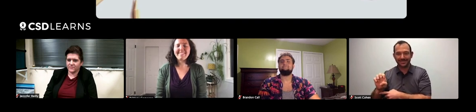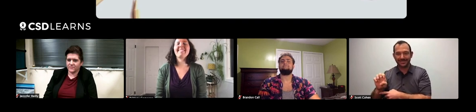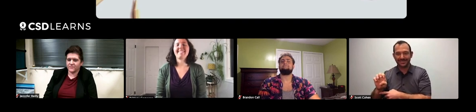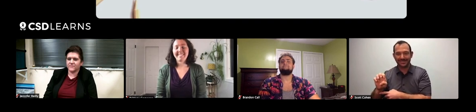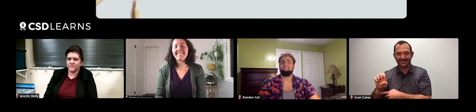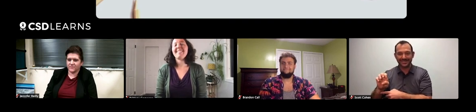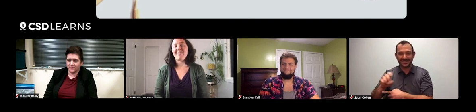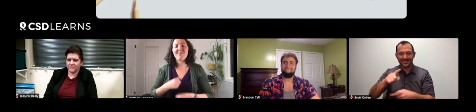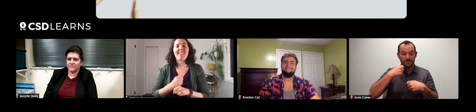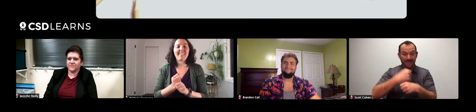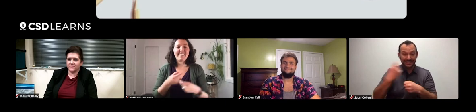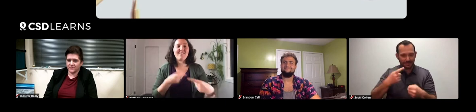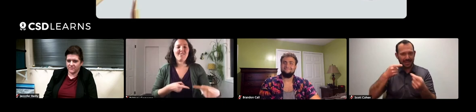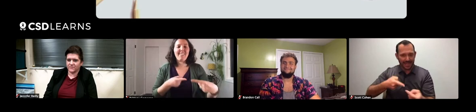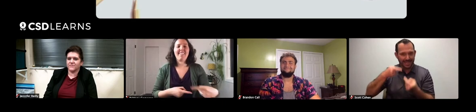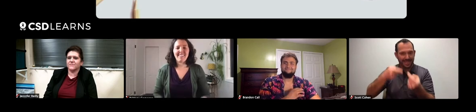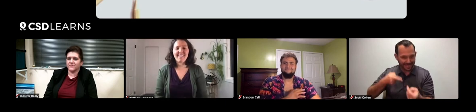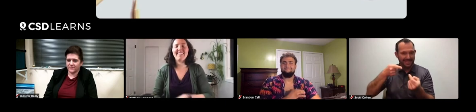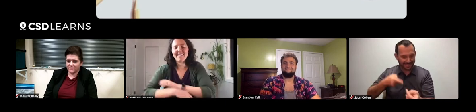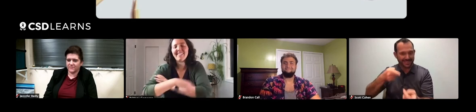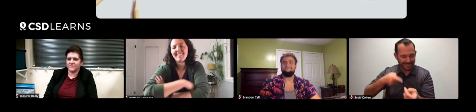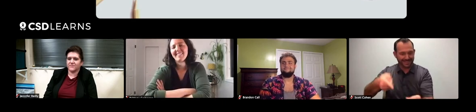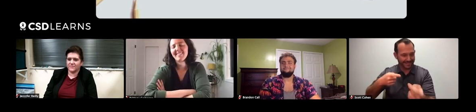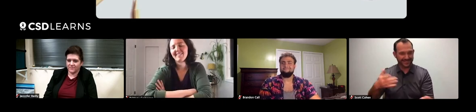It's a productive struggle to make something.